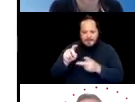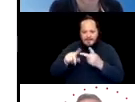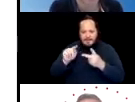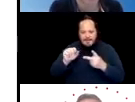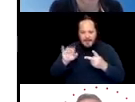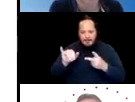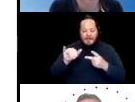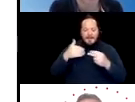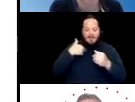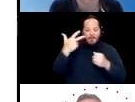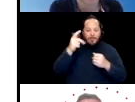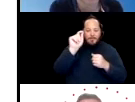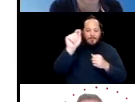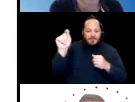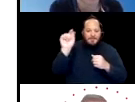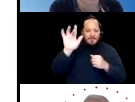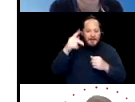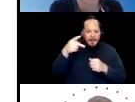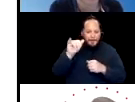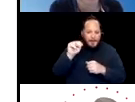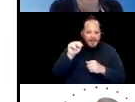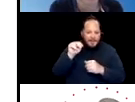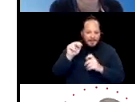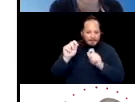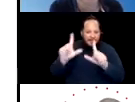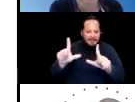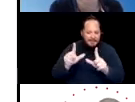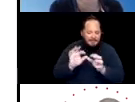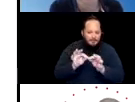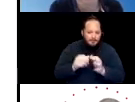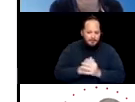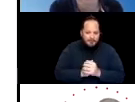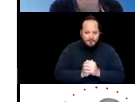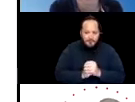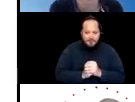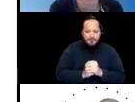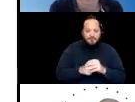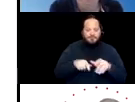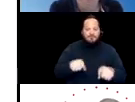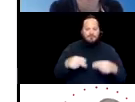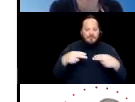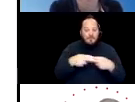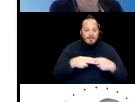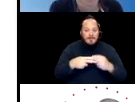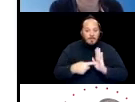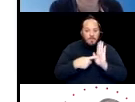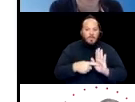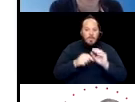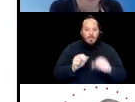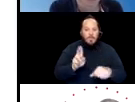and say, Pin Video. When the slides are showing, you can use the vertical bar on the right to make the slides smaller